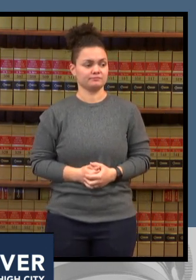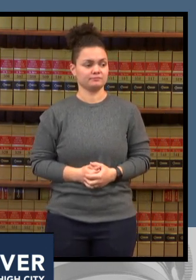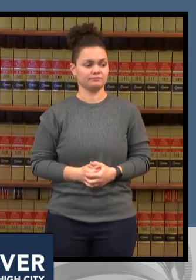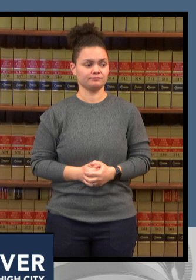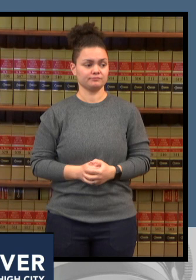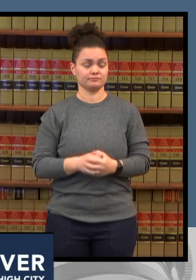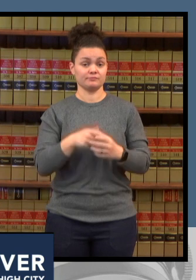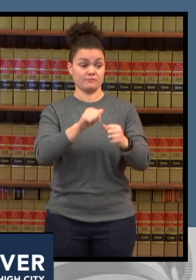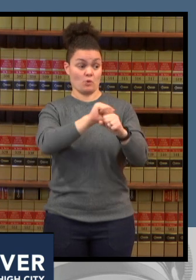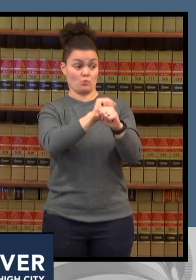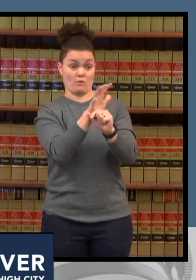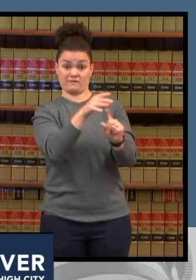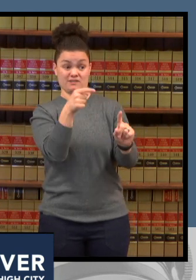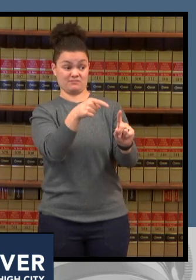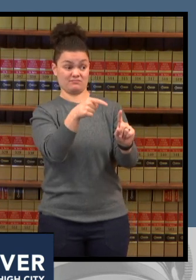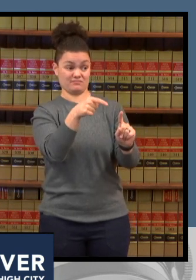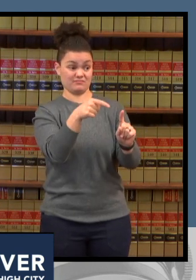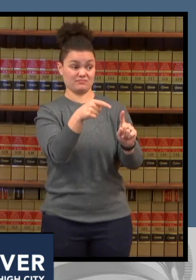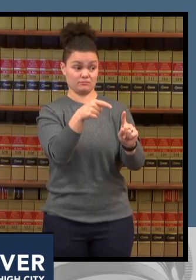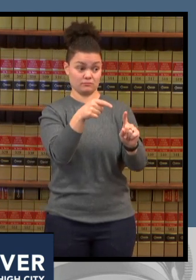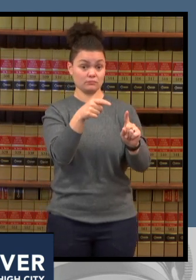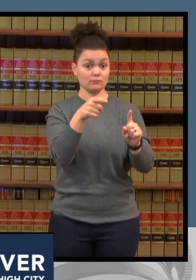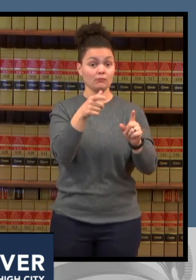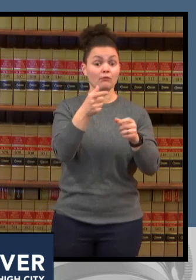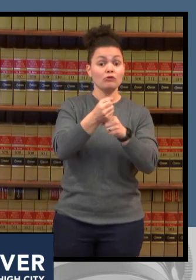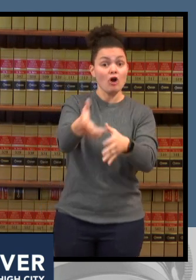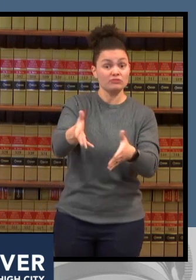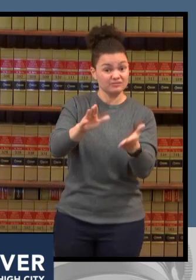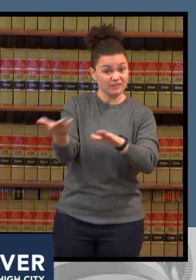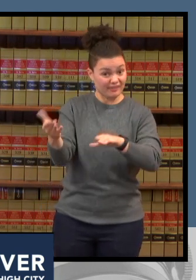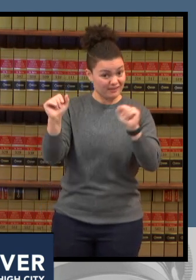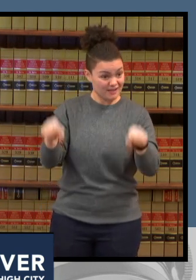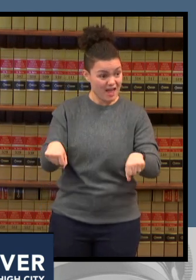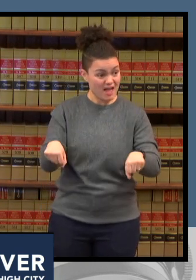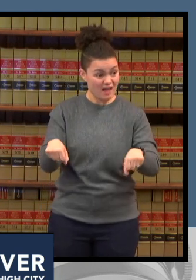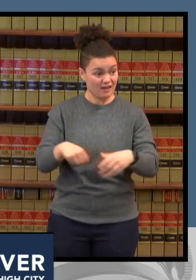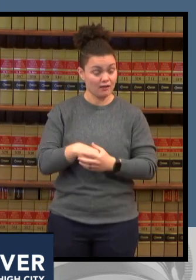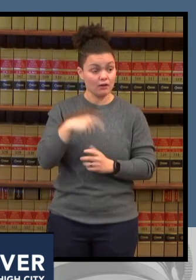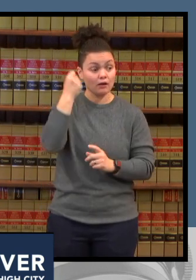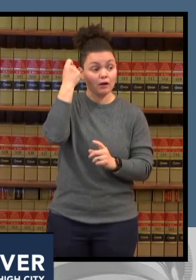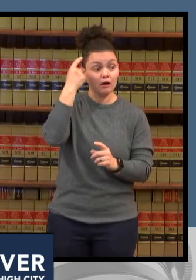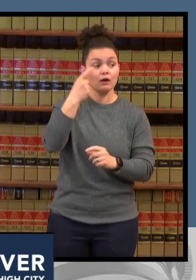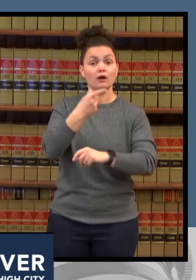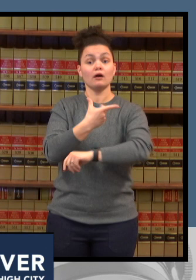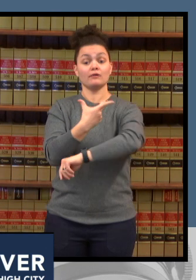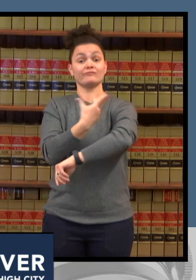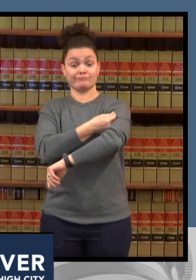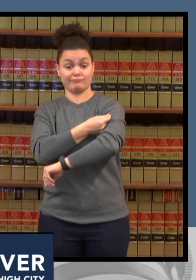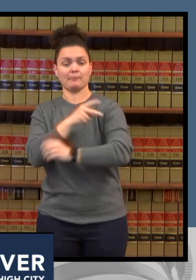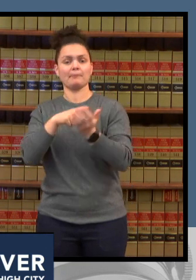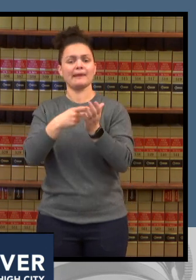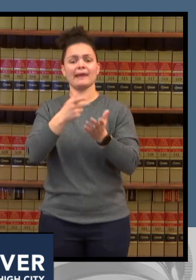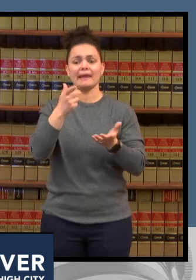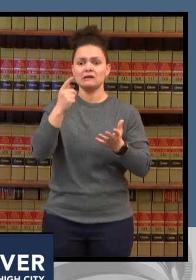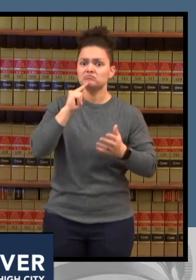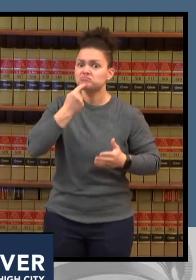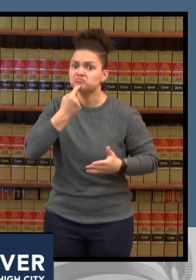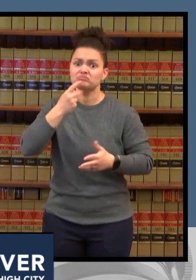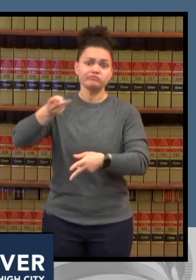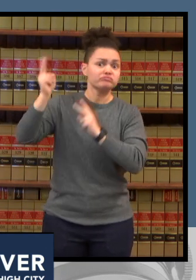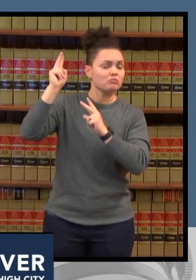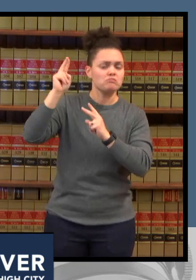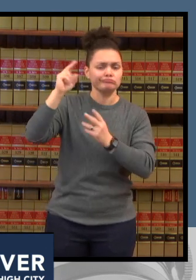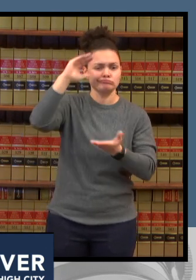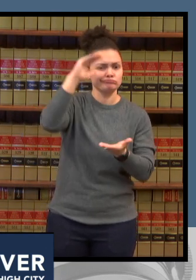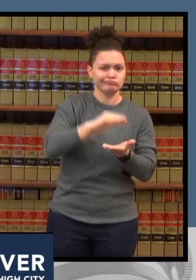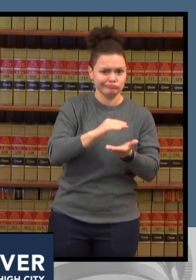that is asymptomatic or a mild cold 78 percent of people who are in colorado hospitals right now